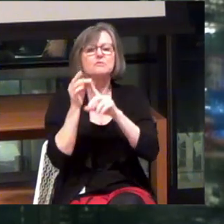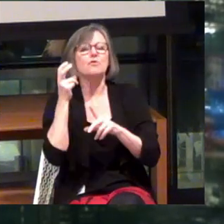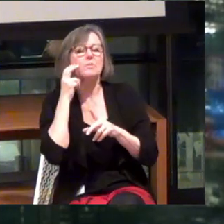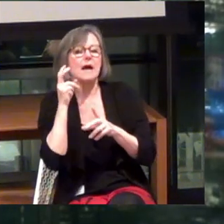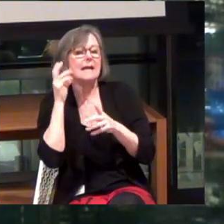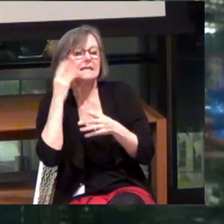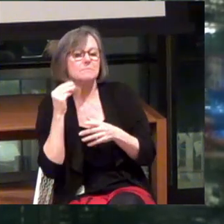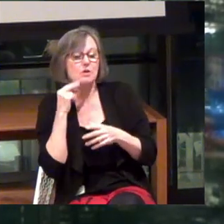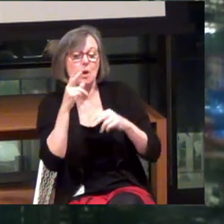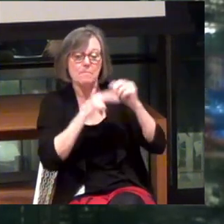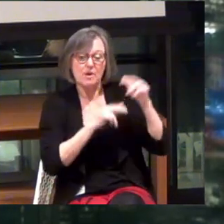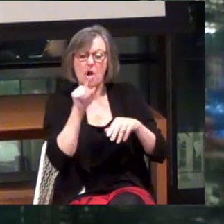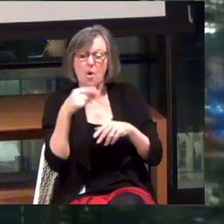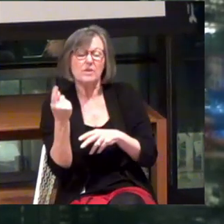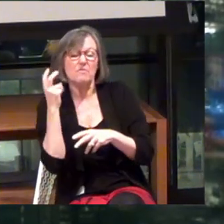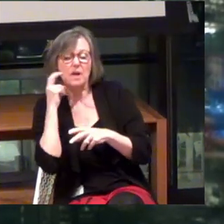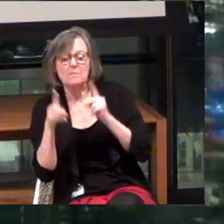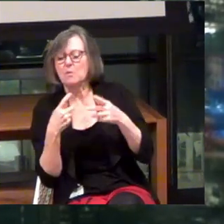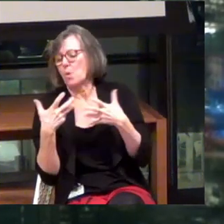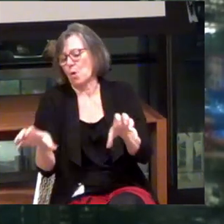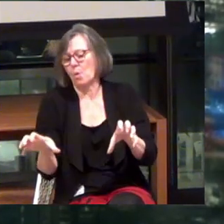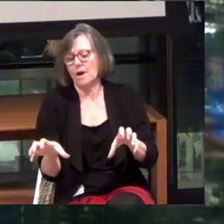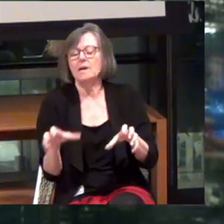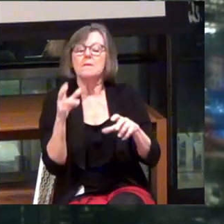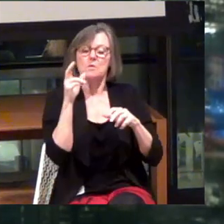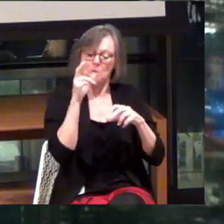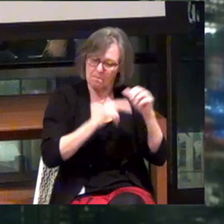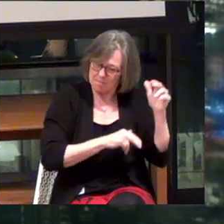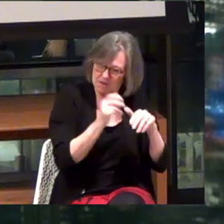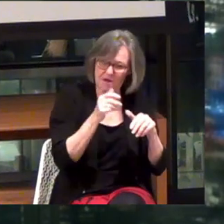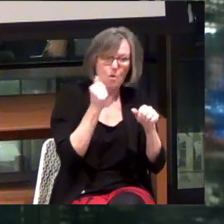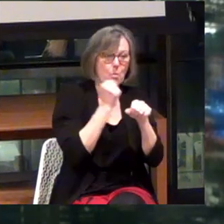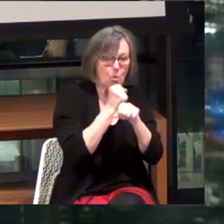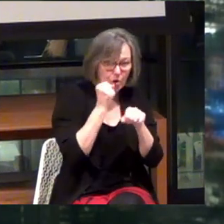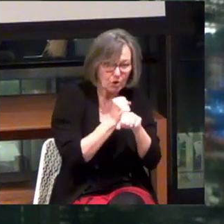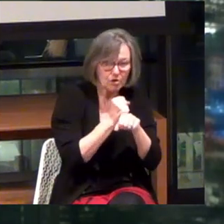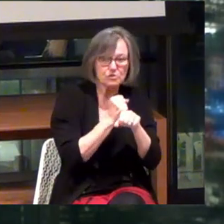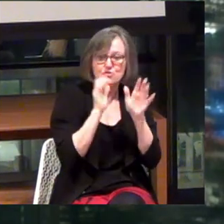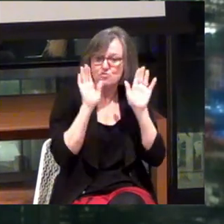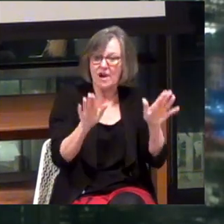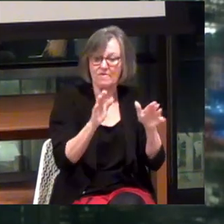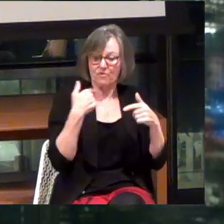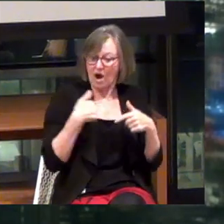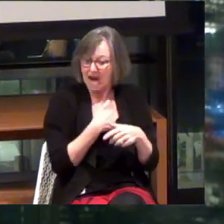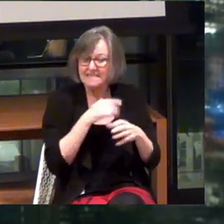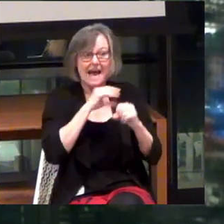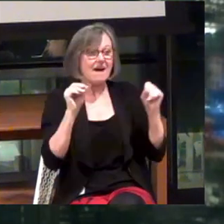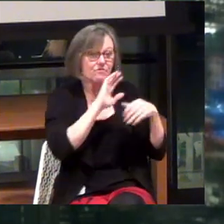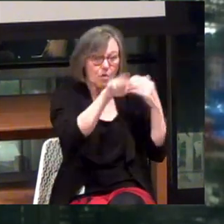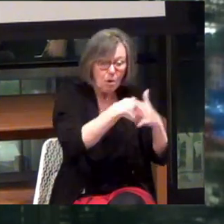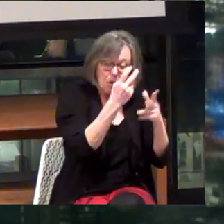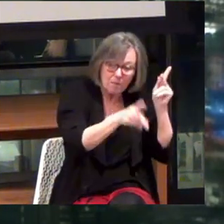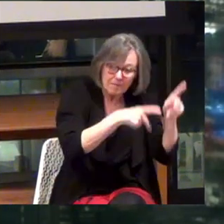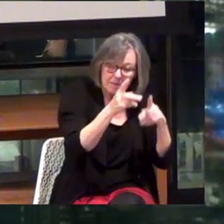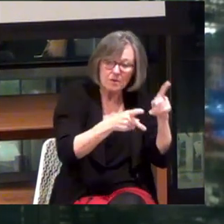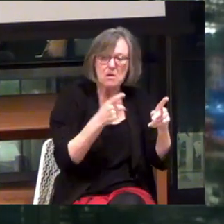If you build it for us, we won't want it. If you build it and it works great for us and everyone else, we'll find you.